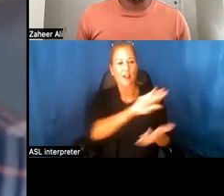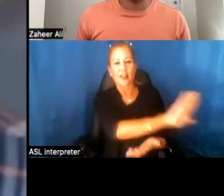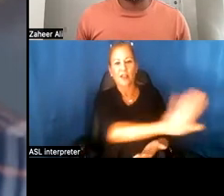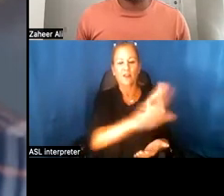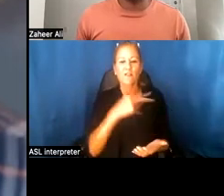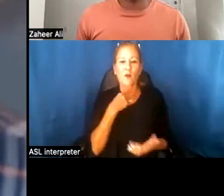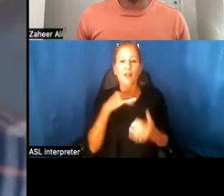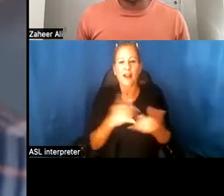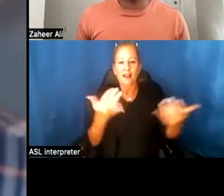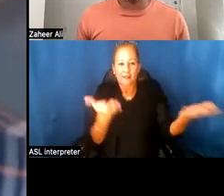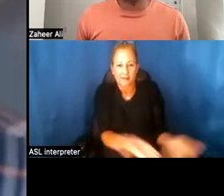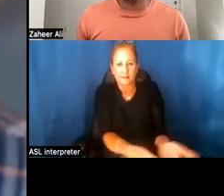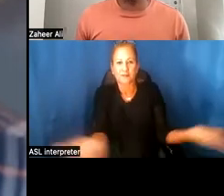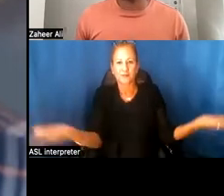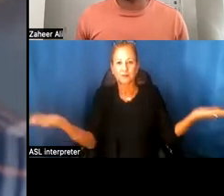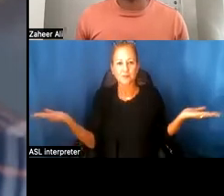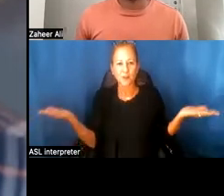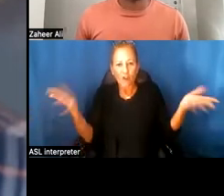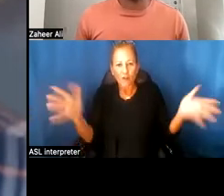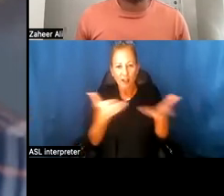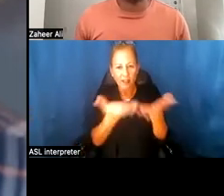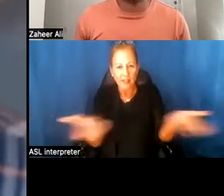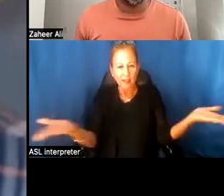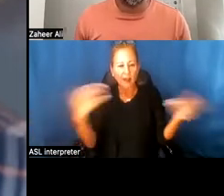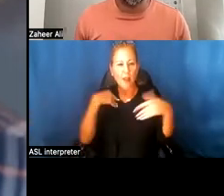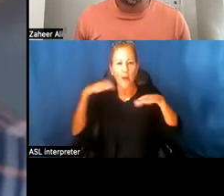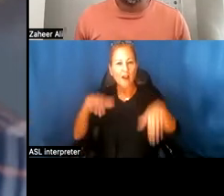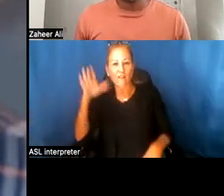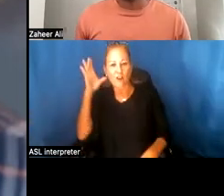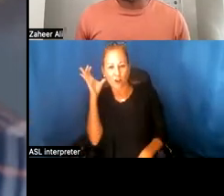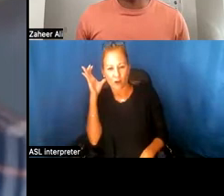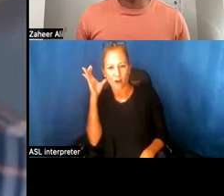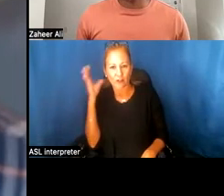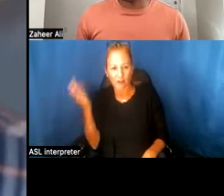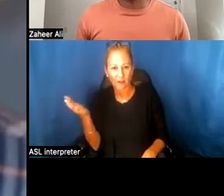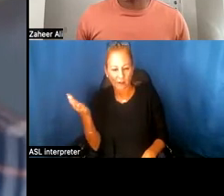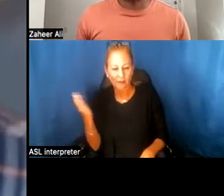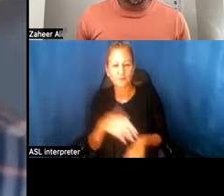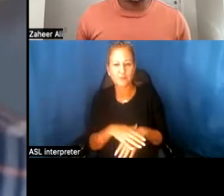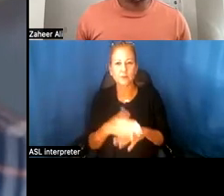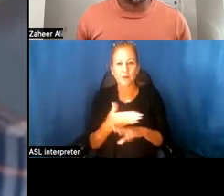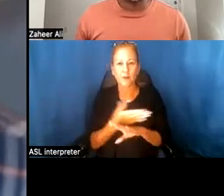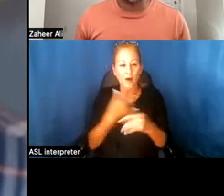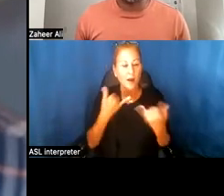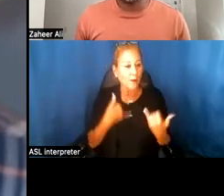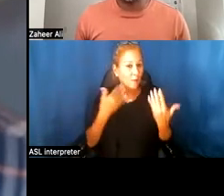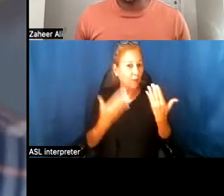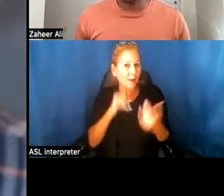exist among those we have not heard before, and that we probably have not been listening to.